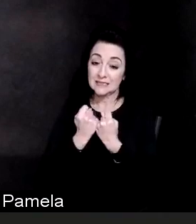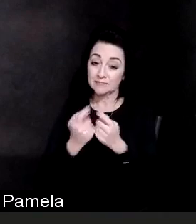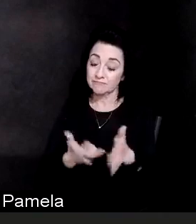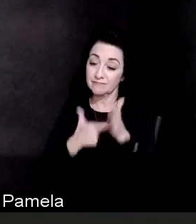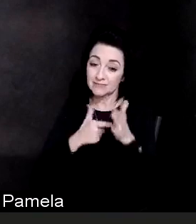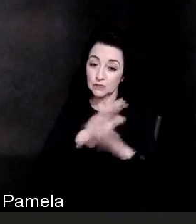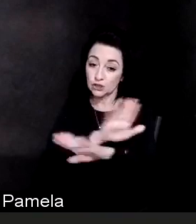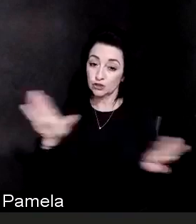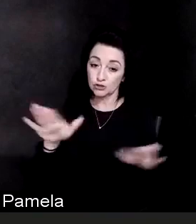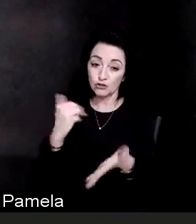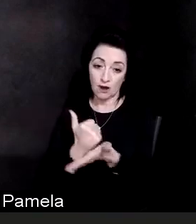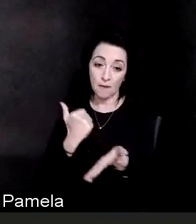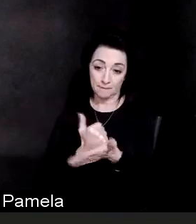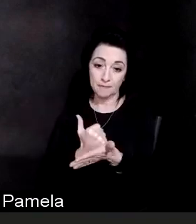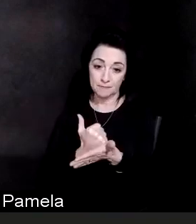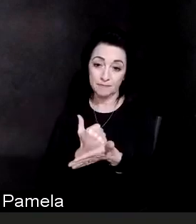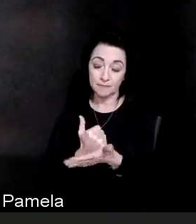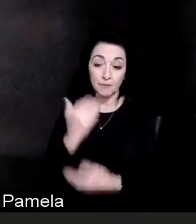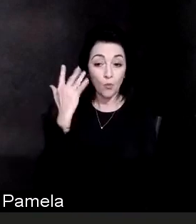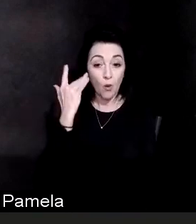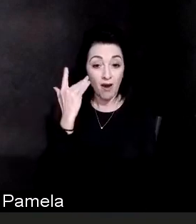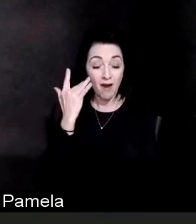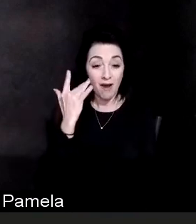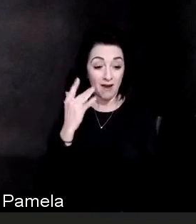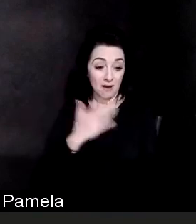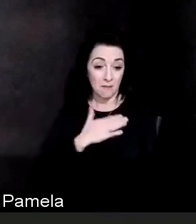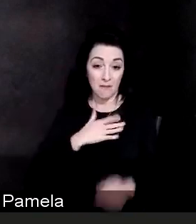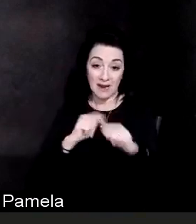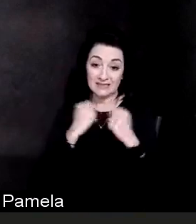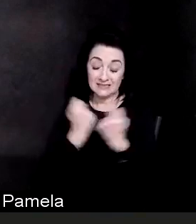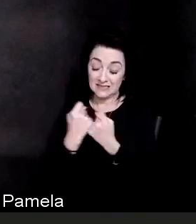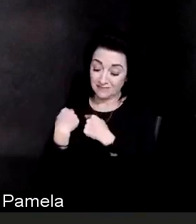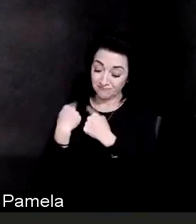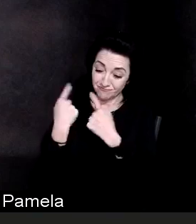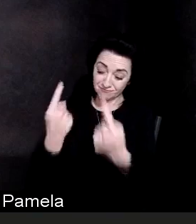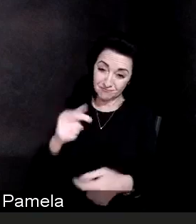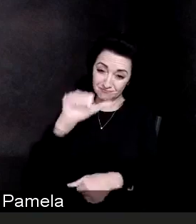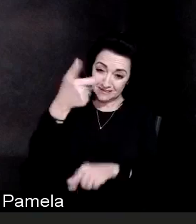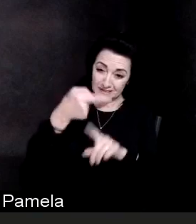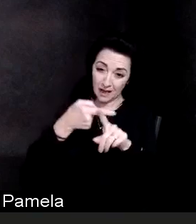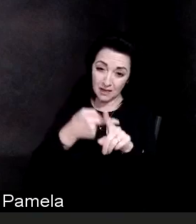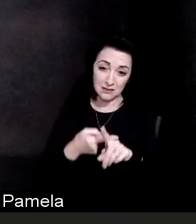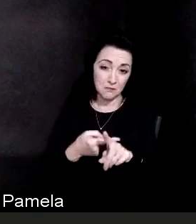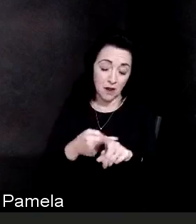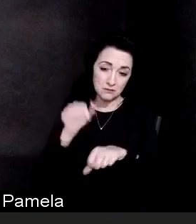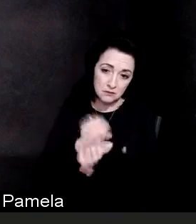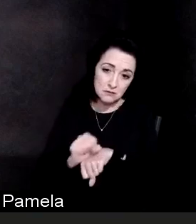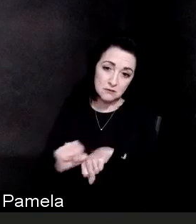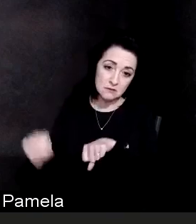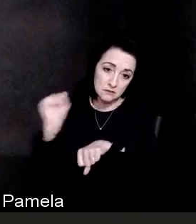They have worked tirelessly 10 months straight. All of us have faced some type of experience,